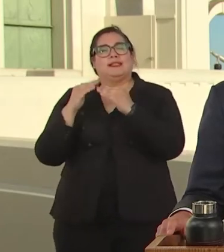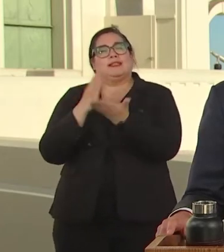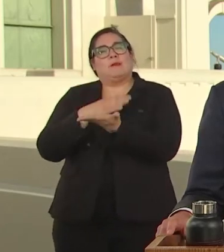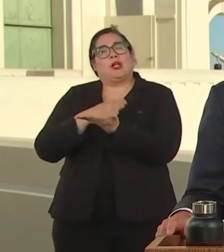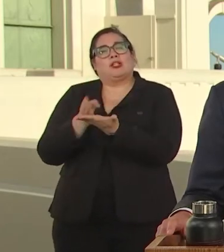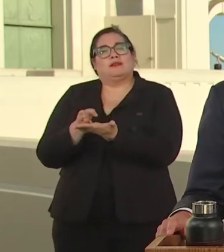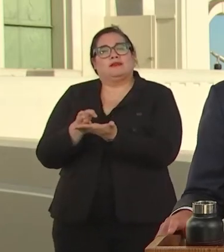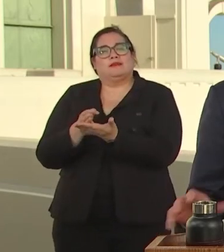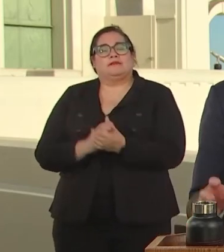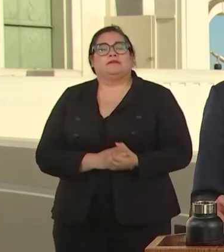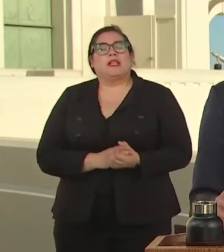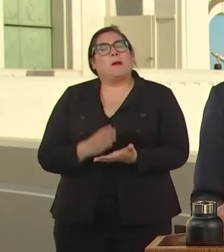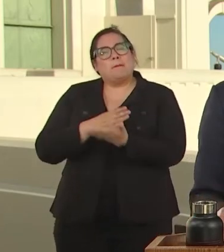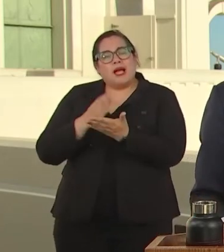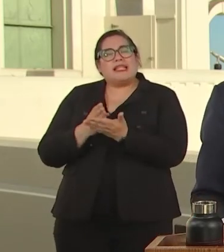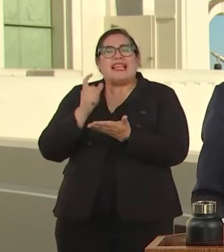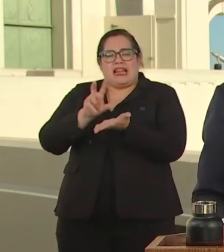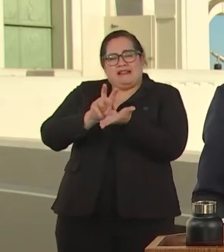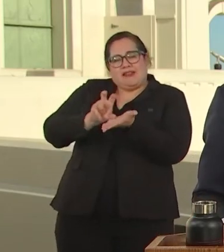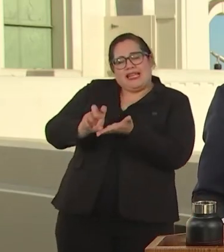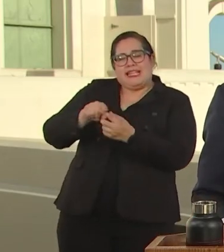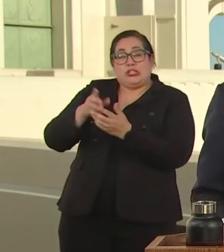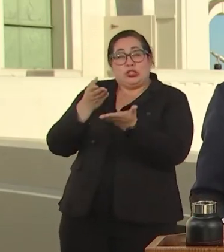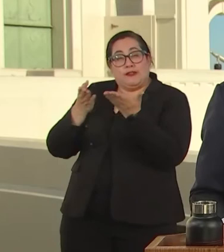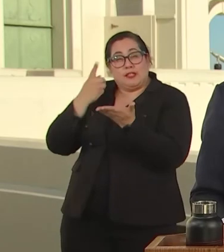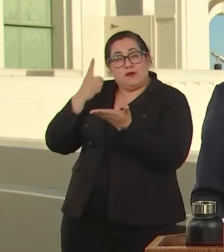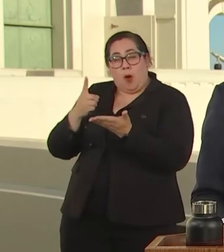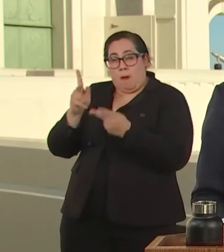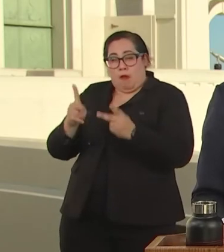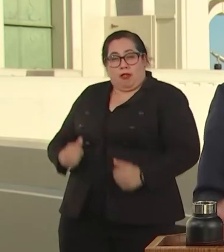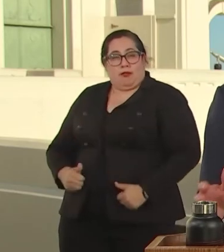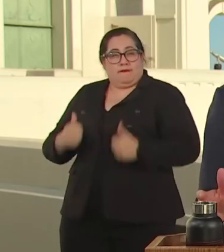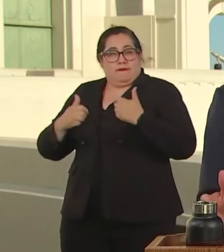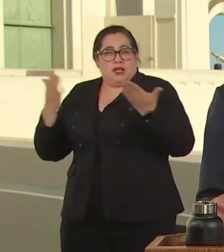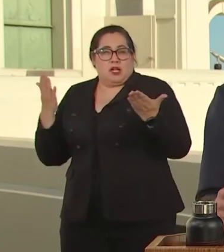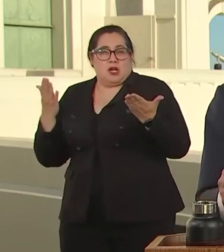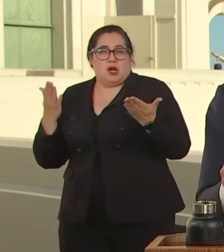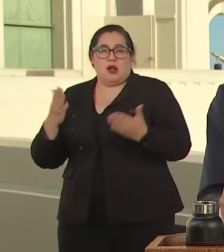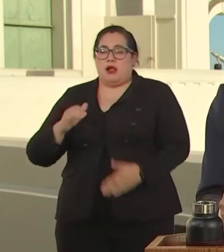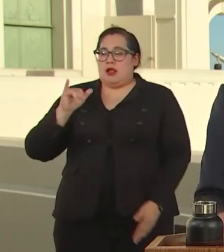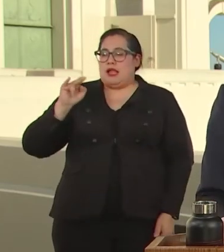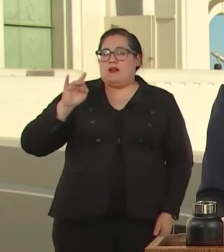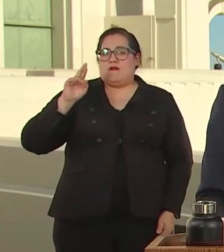YOU A JUSTICE BUDGET, THAT INVESTS ON INFRASTRUCTURE